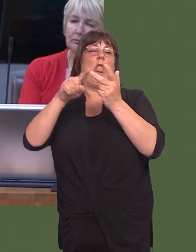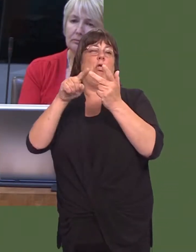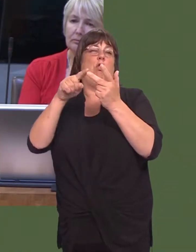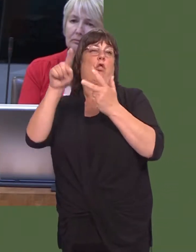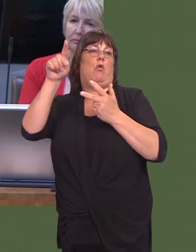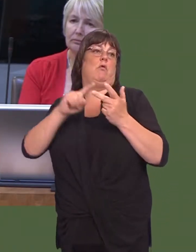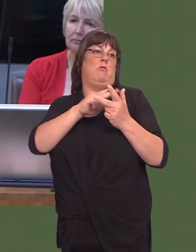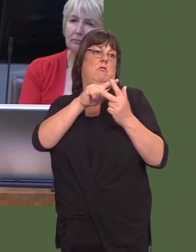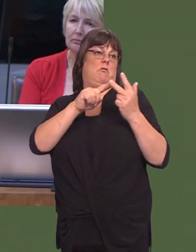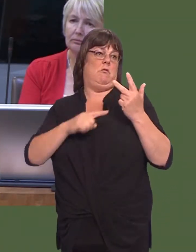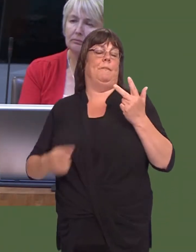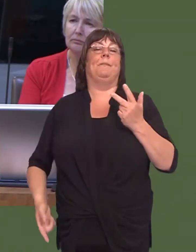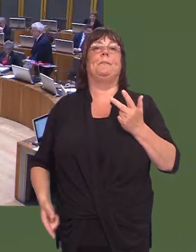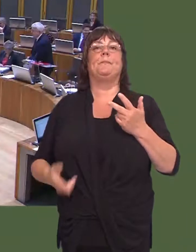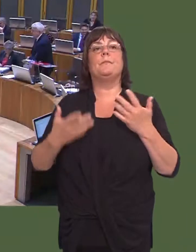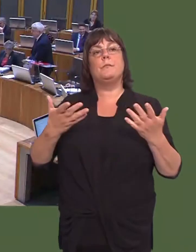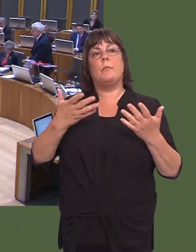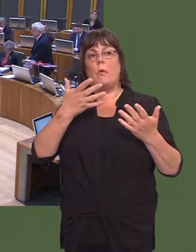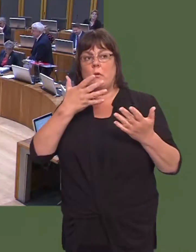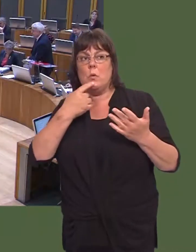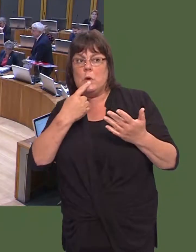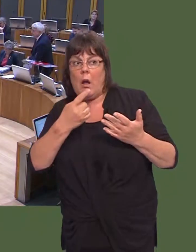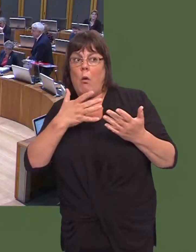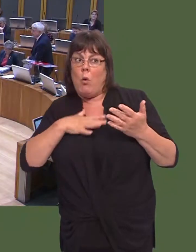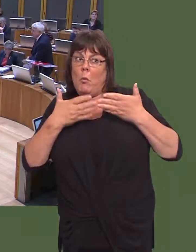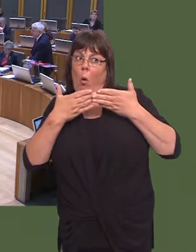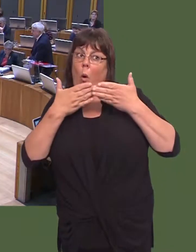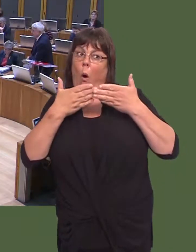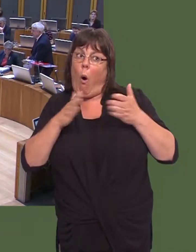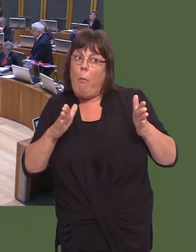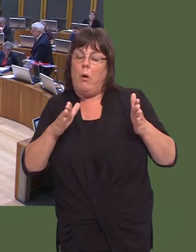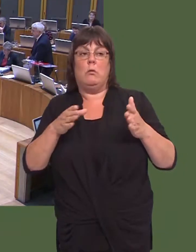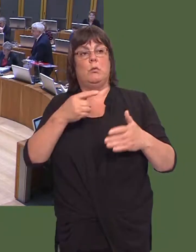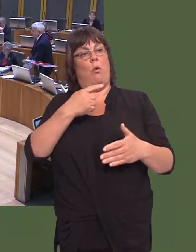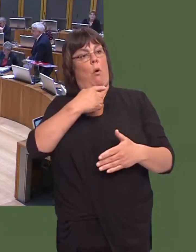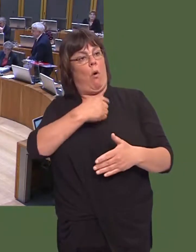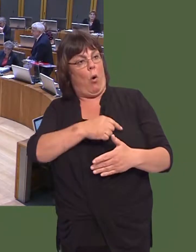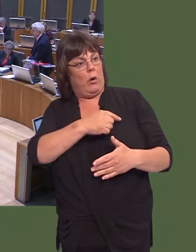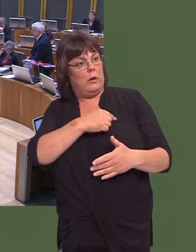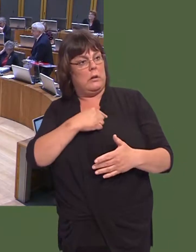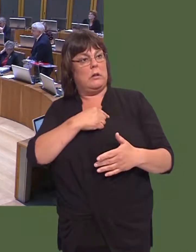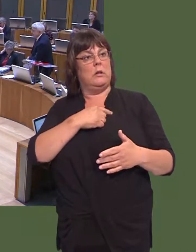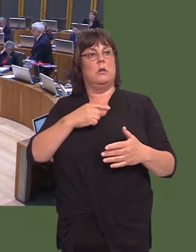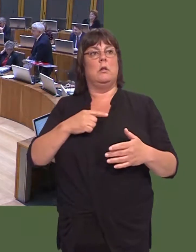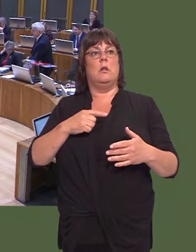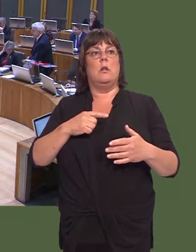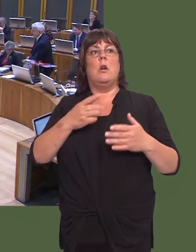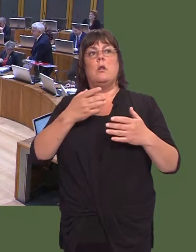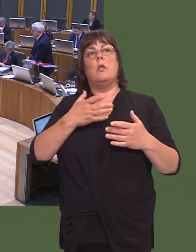referred to earlier. Leanne Wood: In the interests of openness, transparency, and honesty just before people